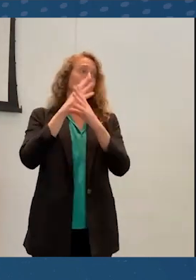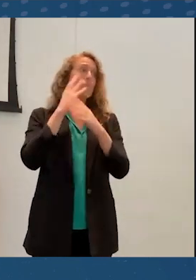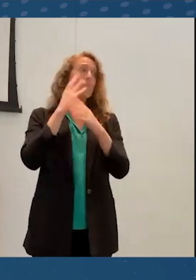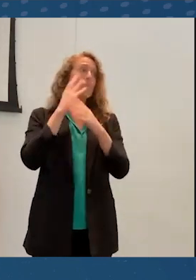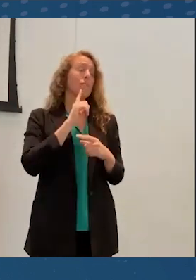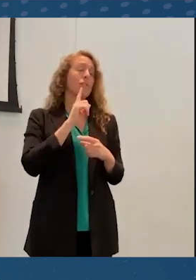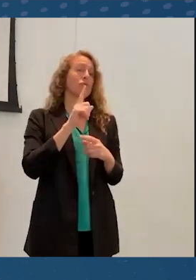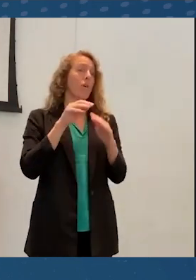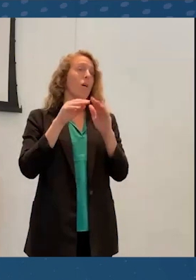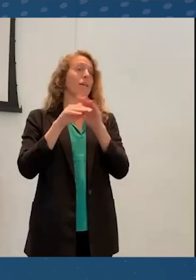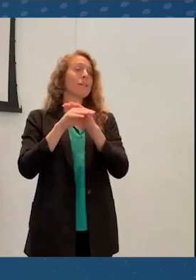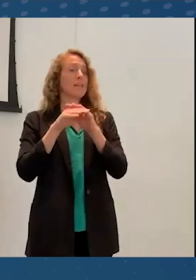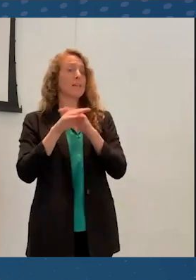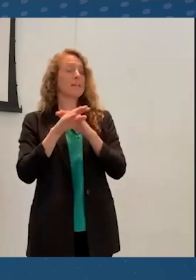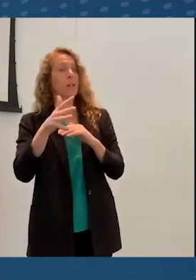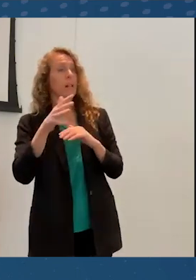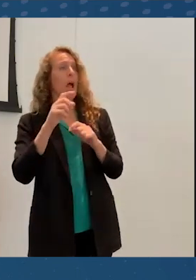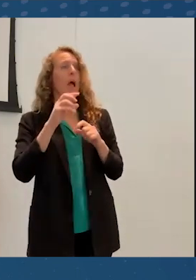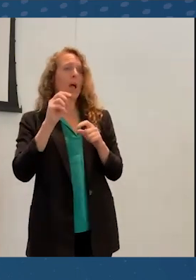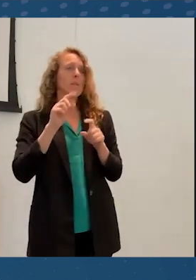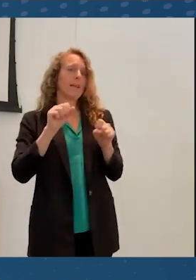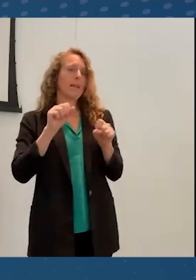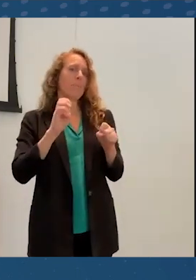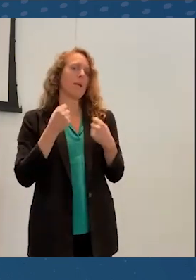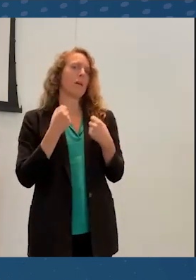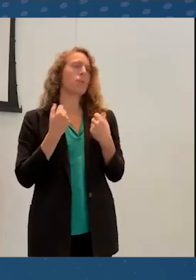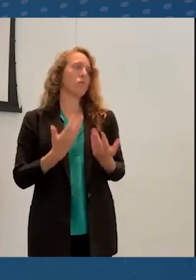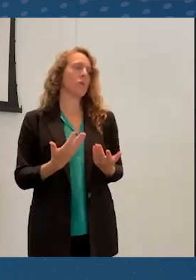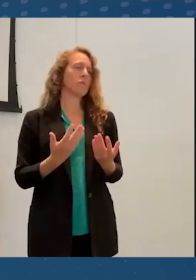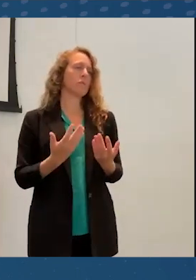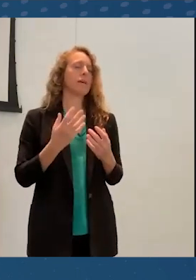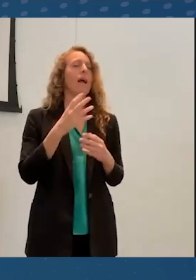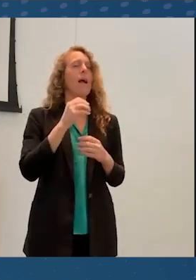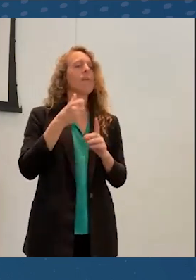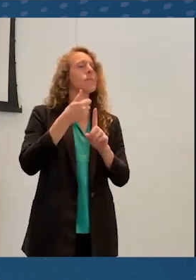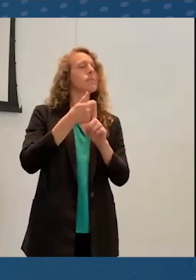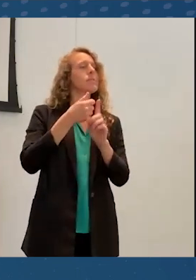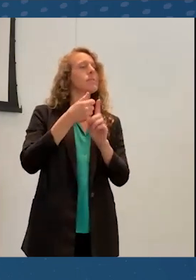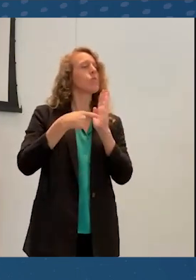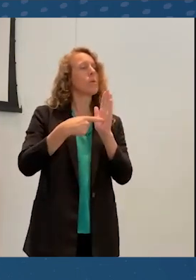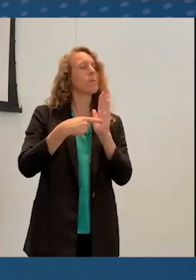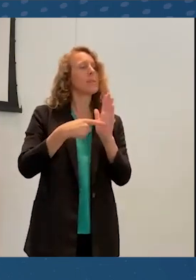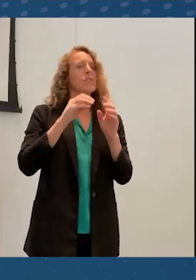and there are a number of issues with selfrepresentation in virtual spaces.